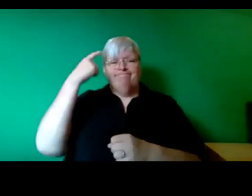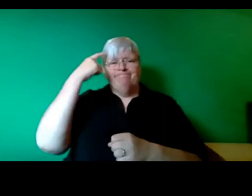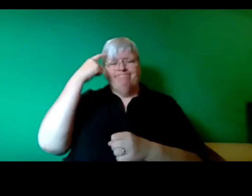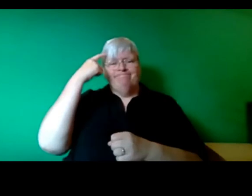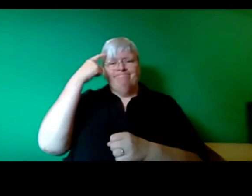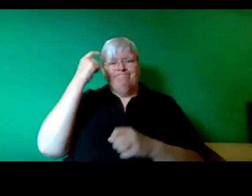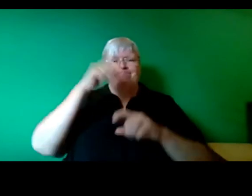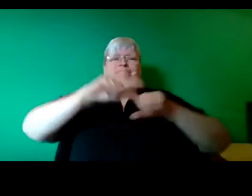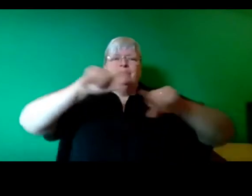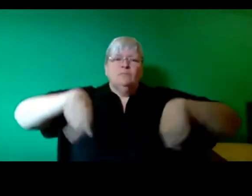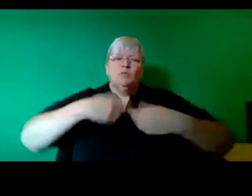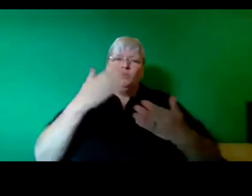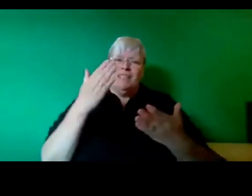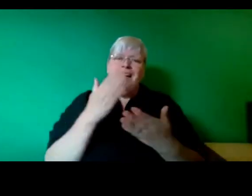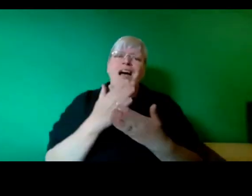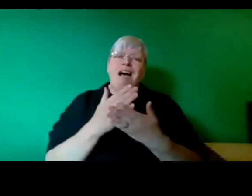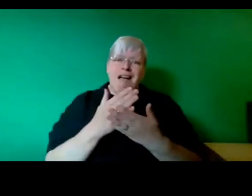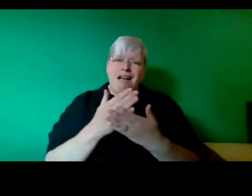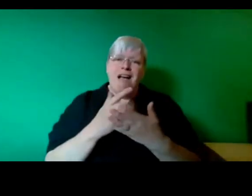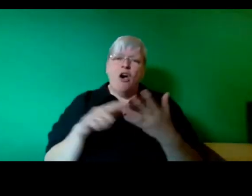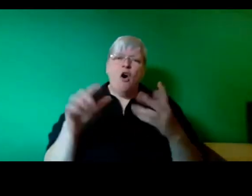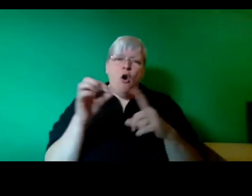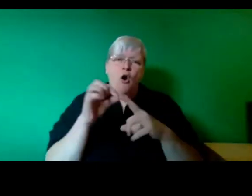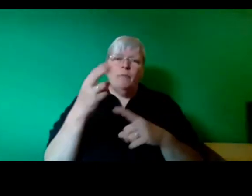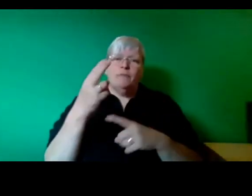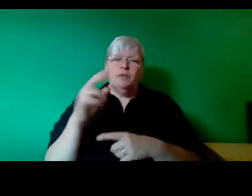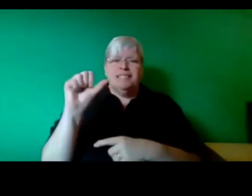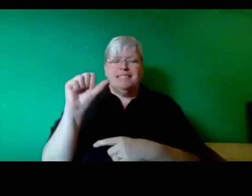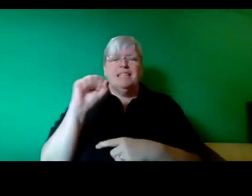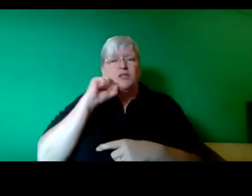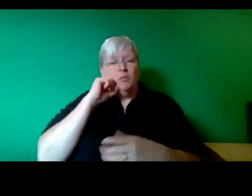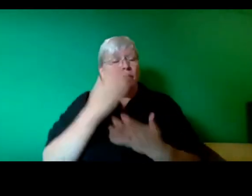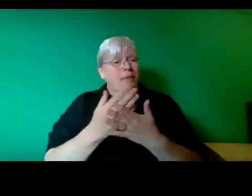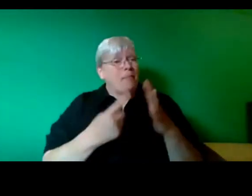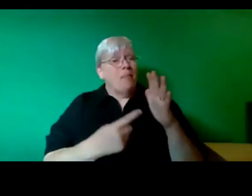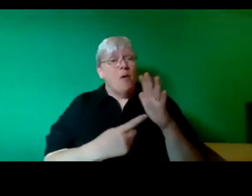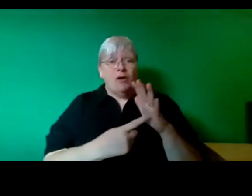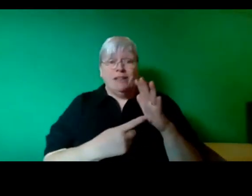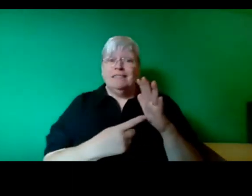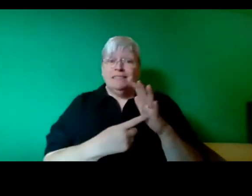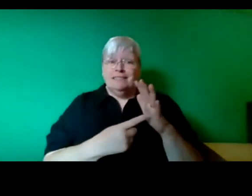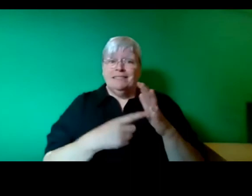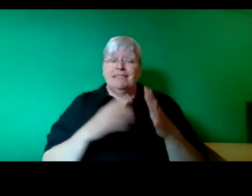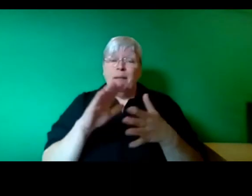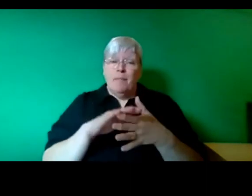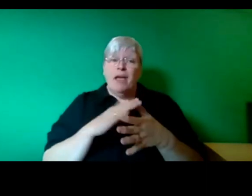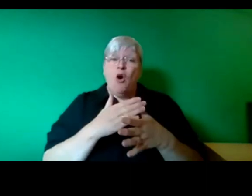the reason why I think COP26 is going to be so important is because there needs to be,